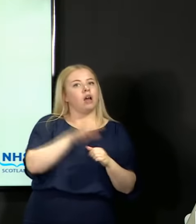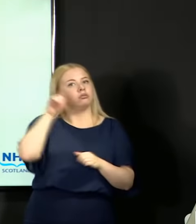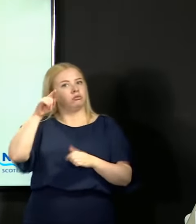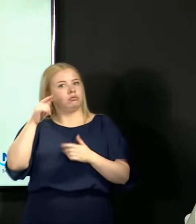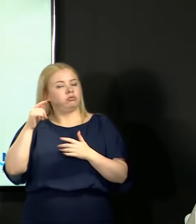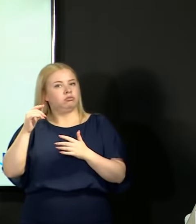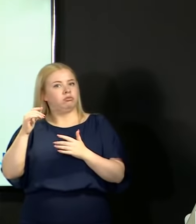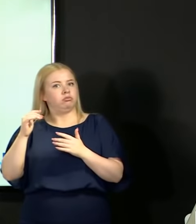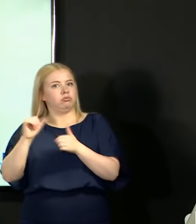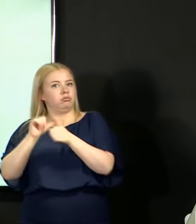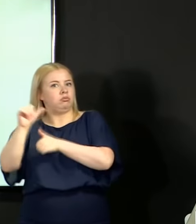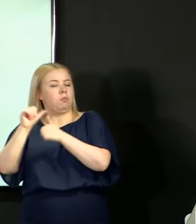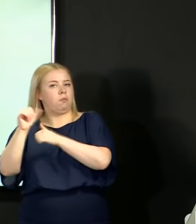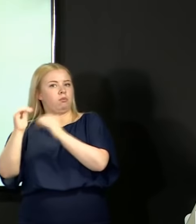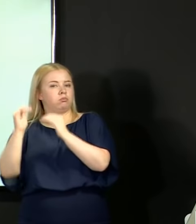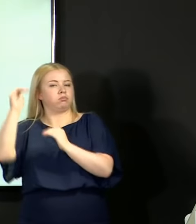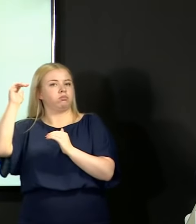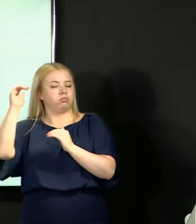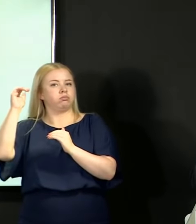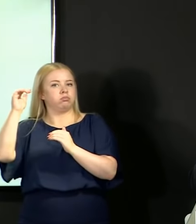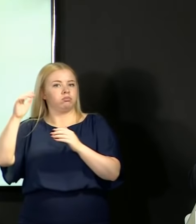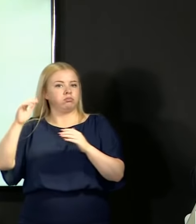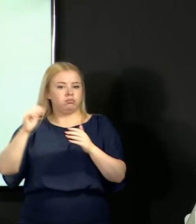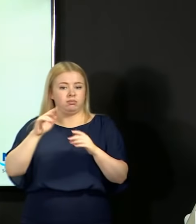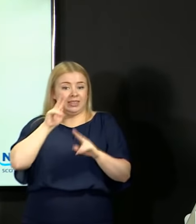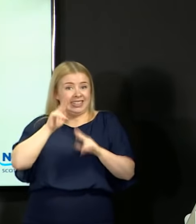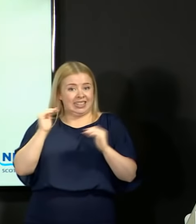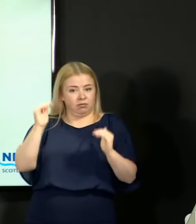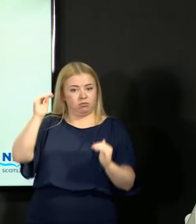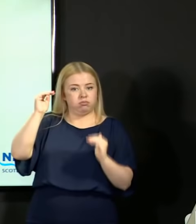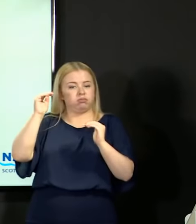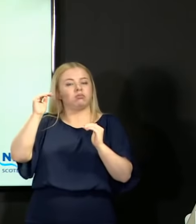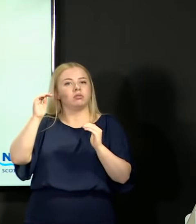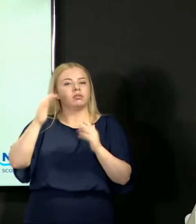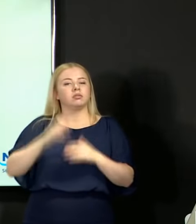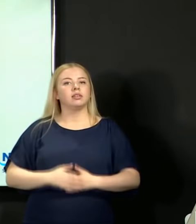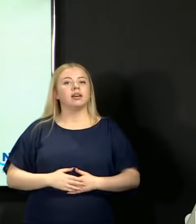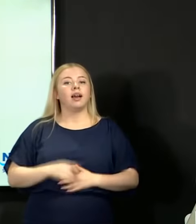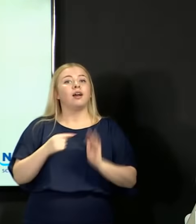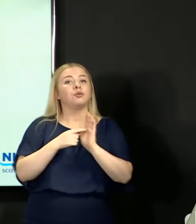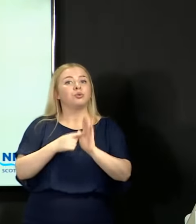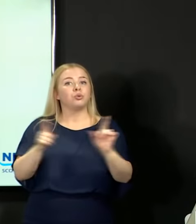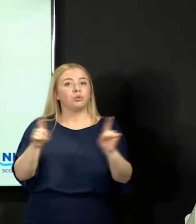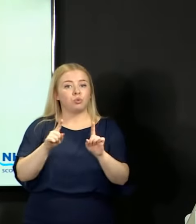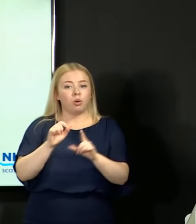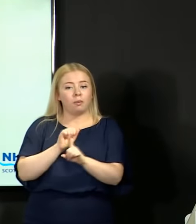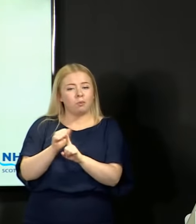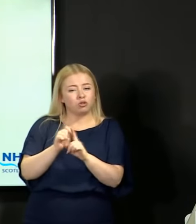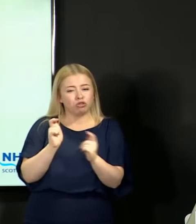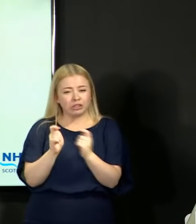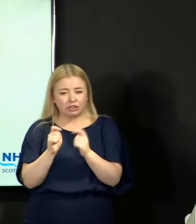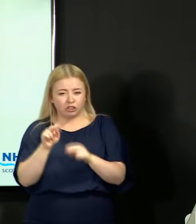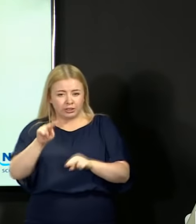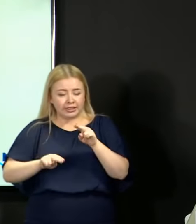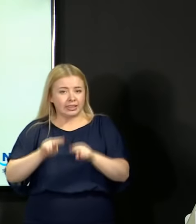and that demonstrates that the process of moderation of itself has not done what some